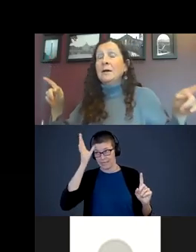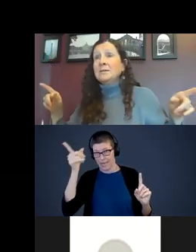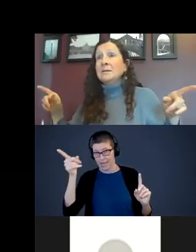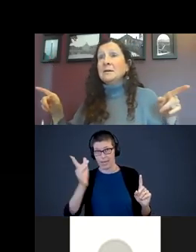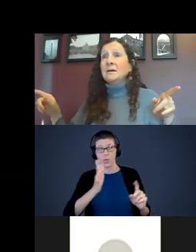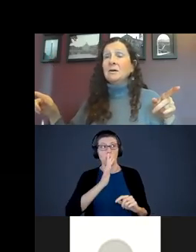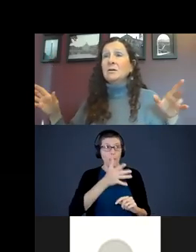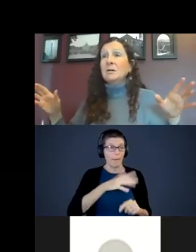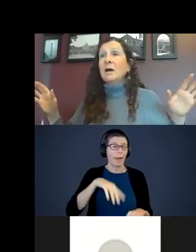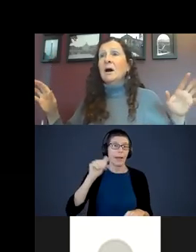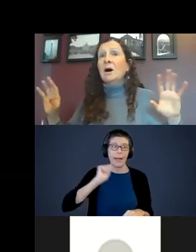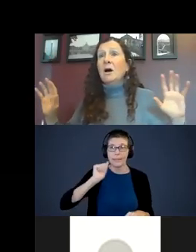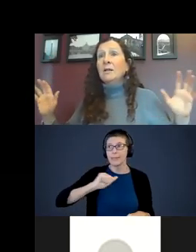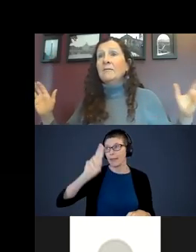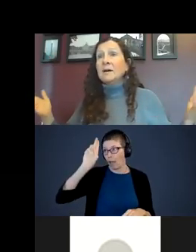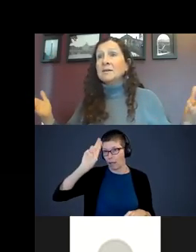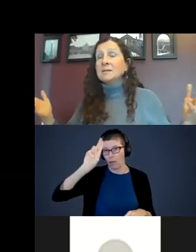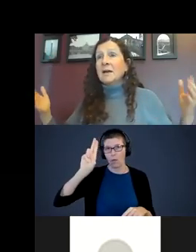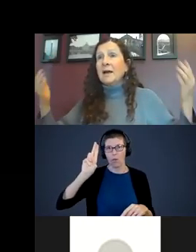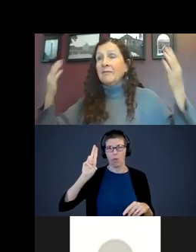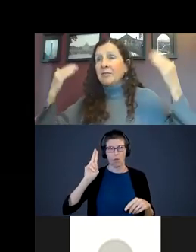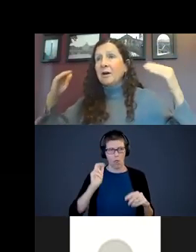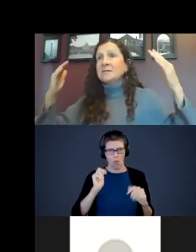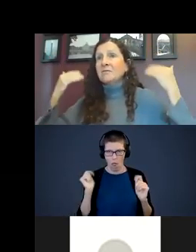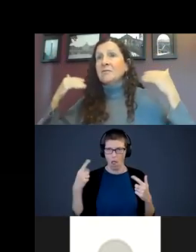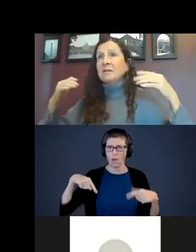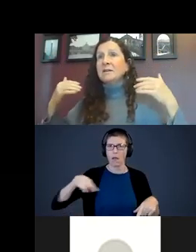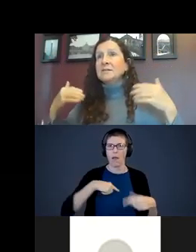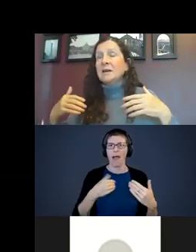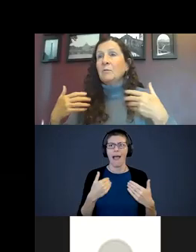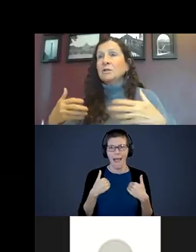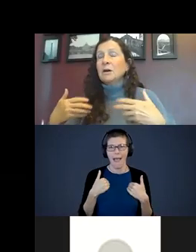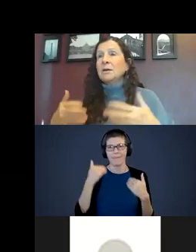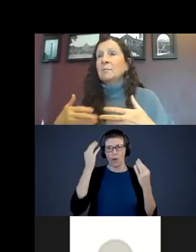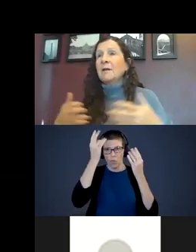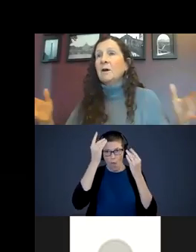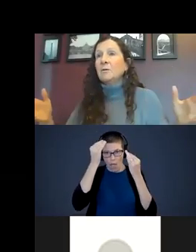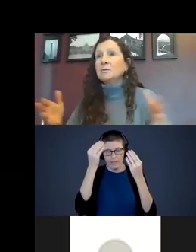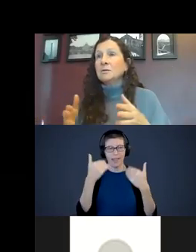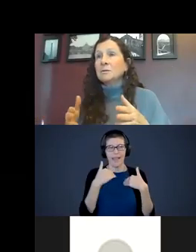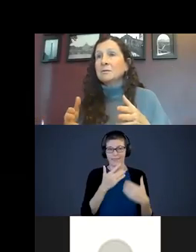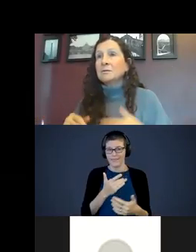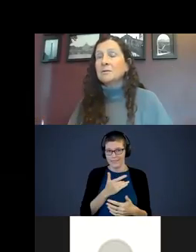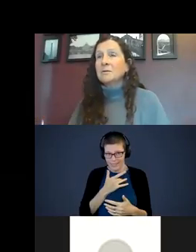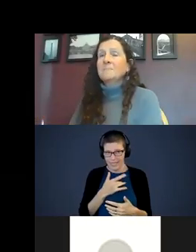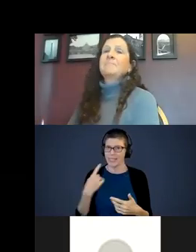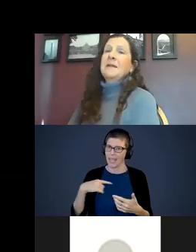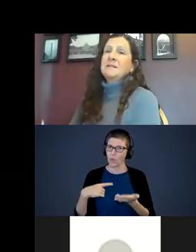aunties, and uncles, all of us have thoughts and feelings and we are talking about those. They are